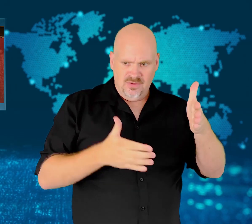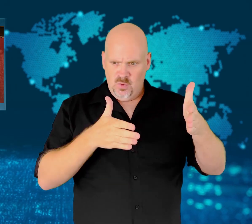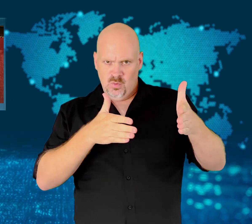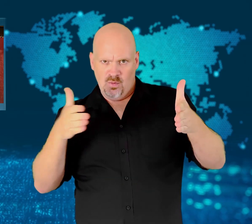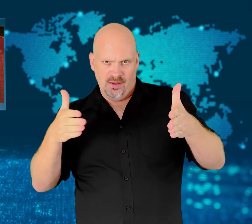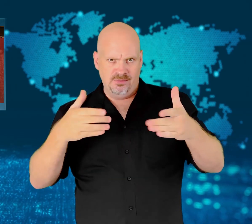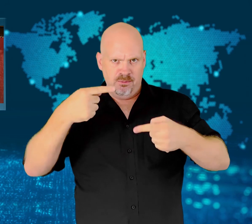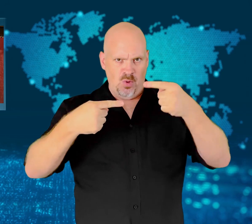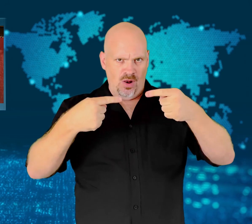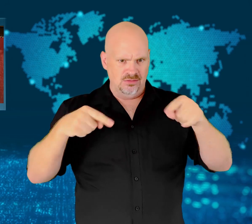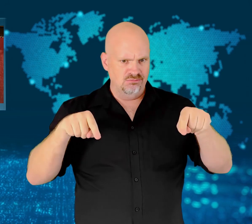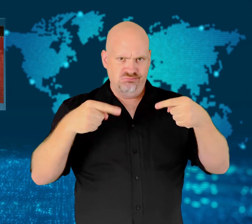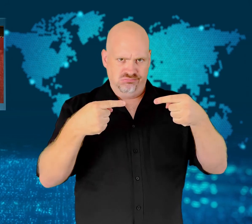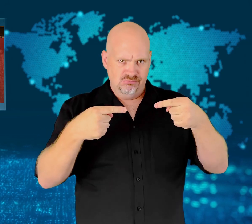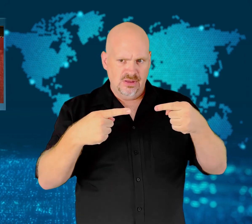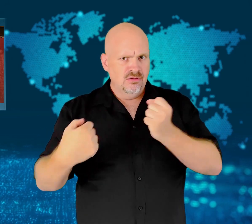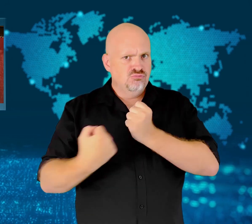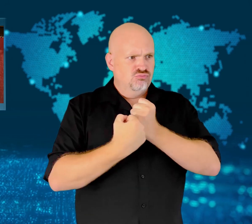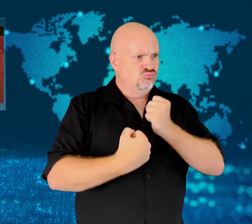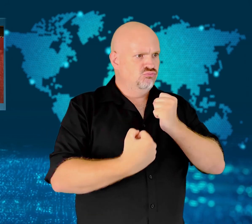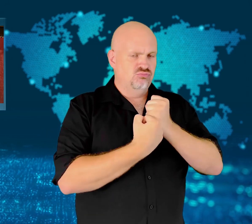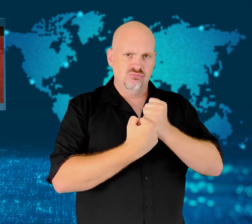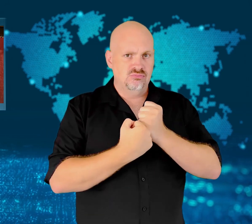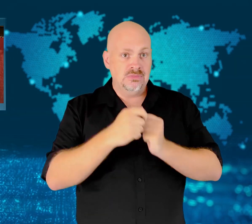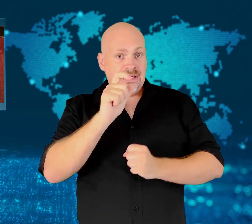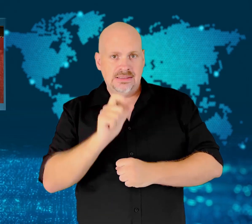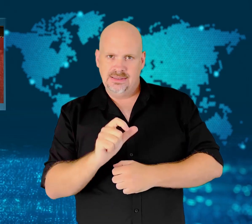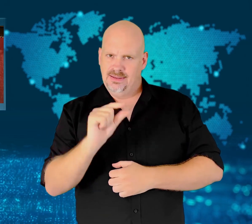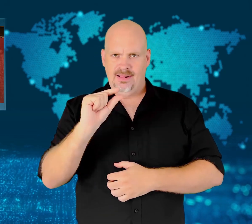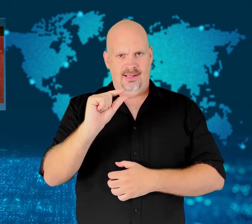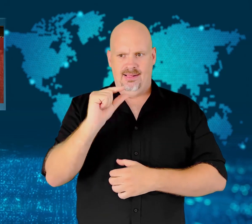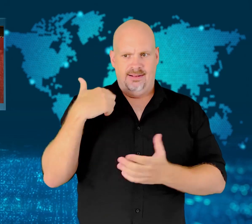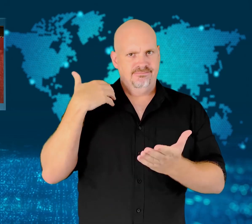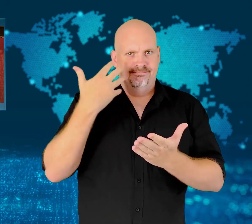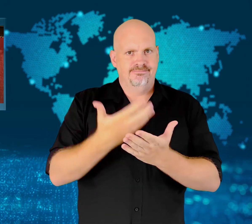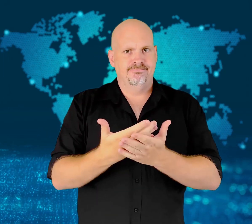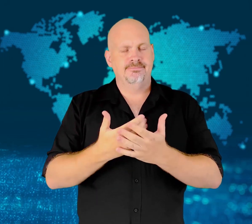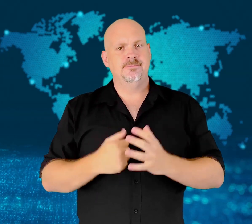political left and political right.